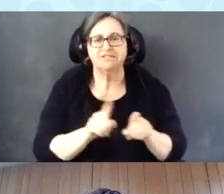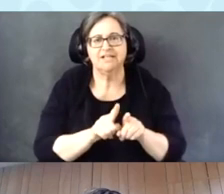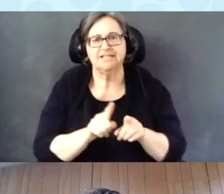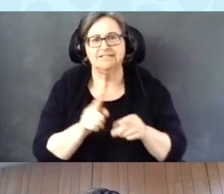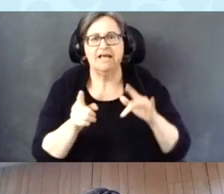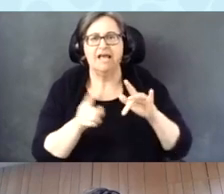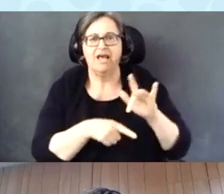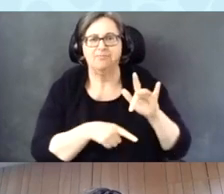Jeff.